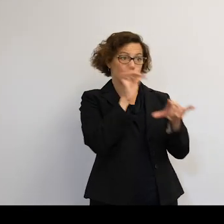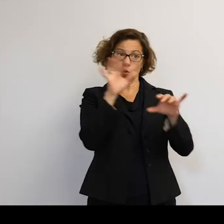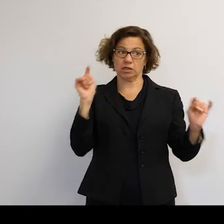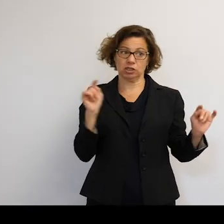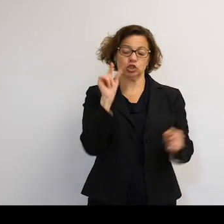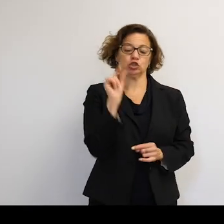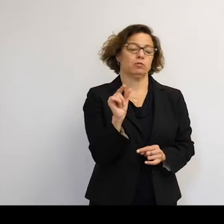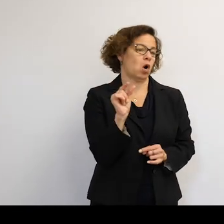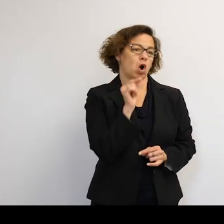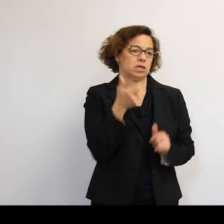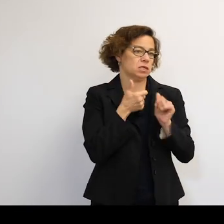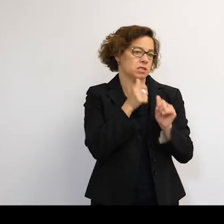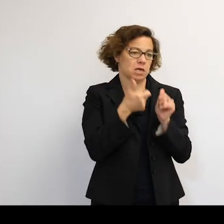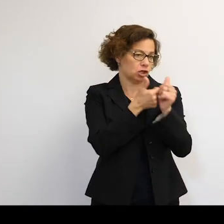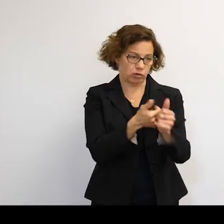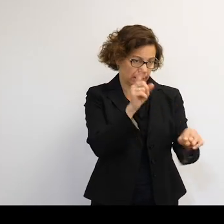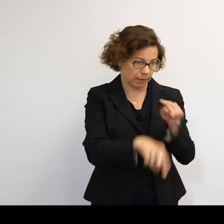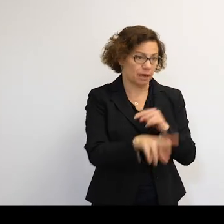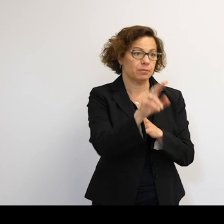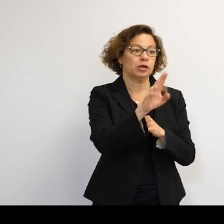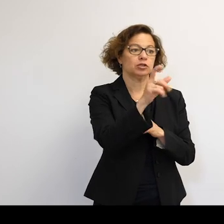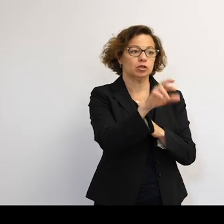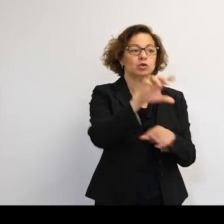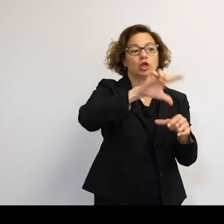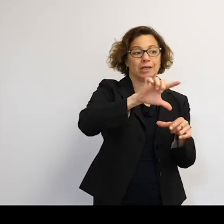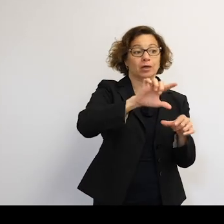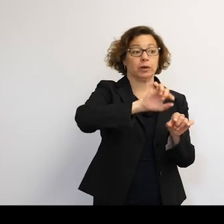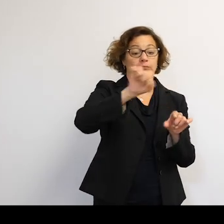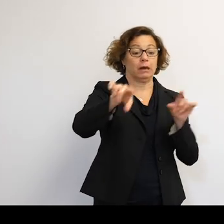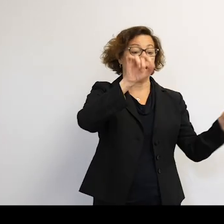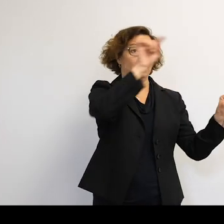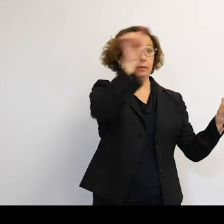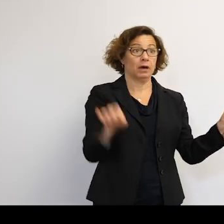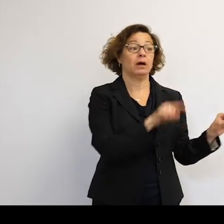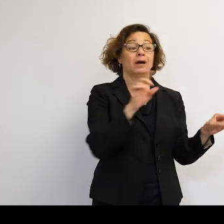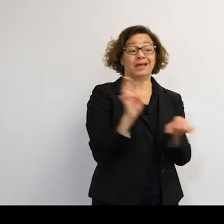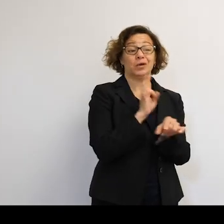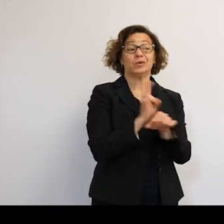So they're not going to be the trackable size. But, yeah. Historically, it was used in the period of-- we're exploring.